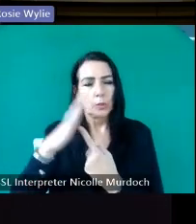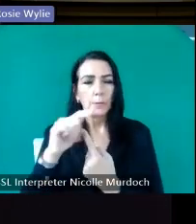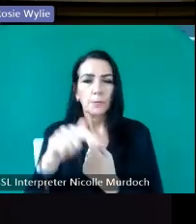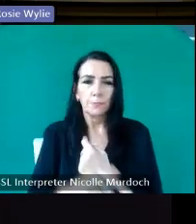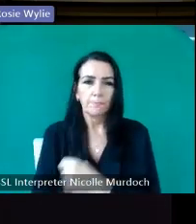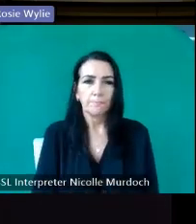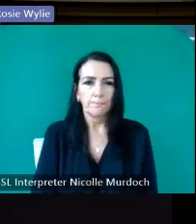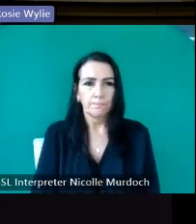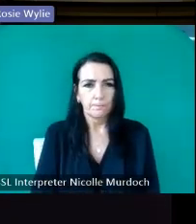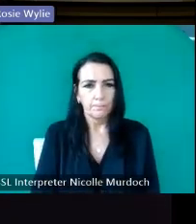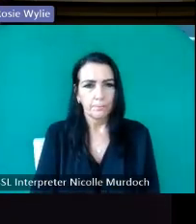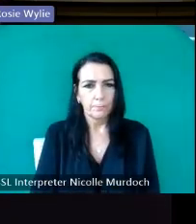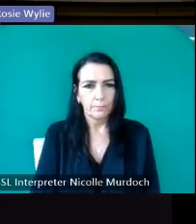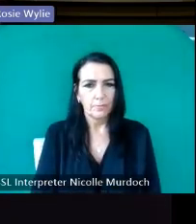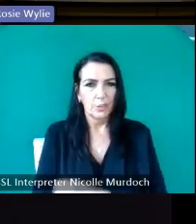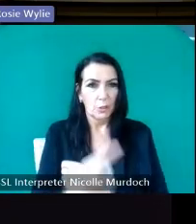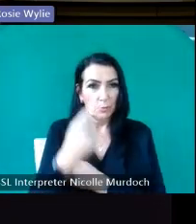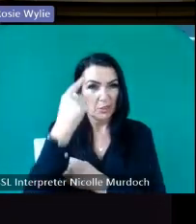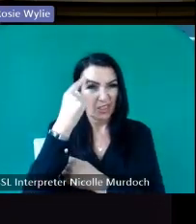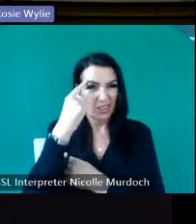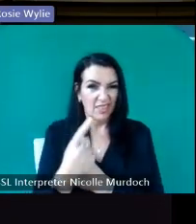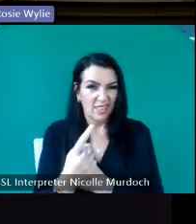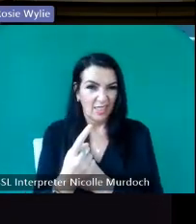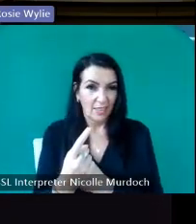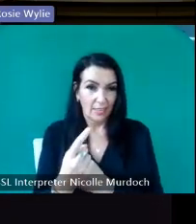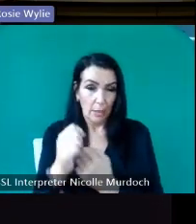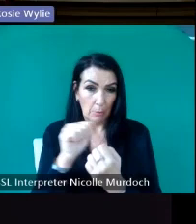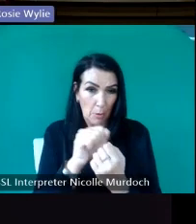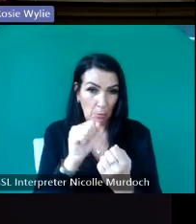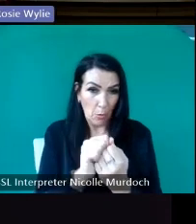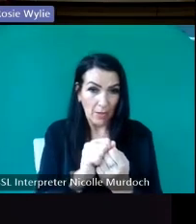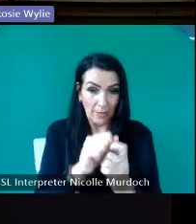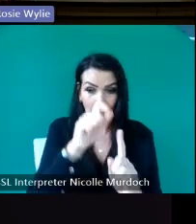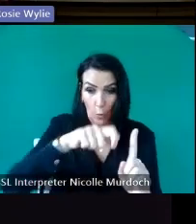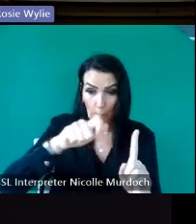might think of just War M memorials but there are memorials to individuals they can be mounted on